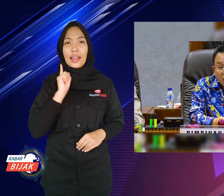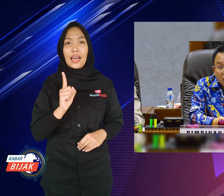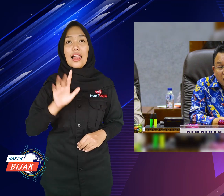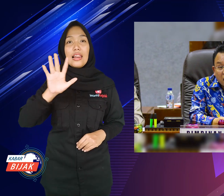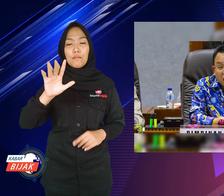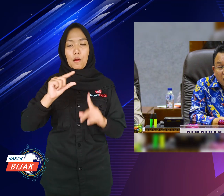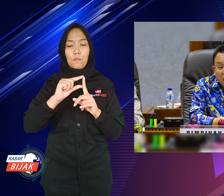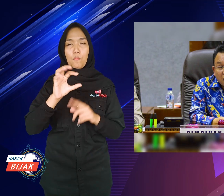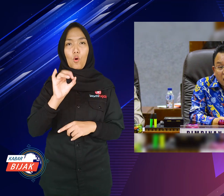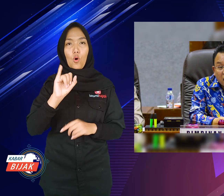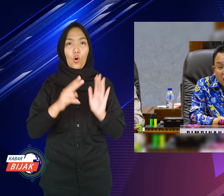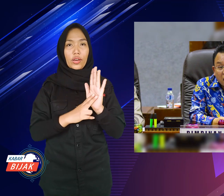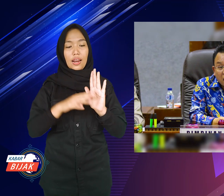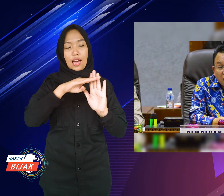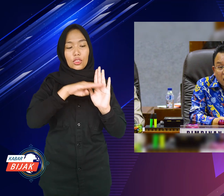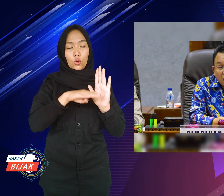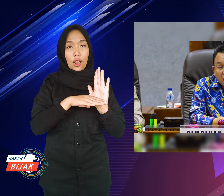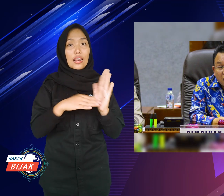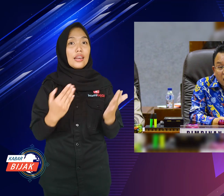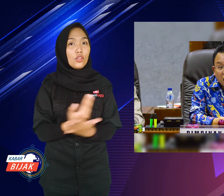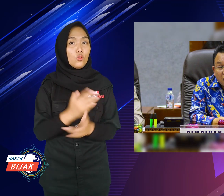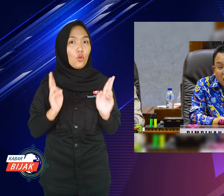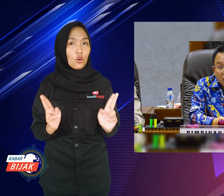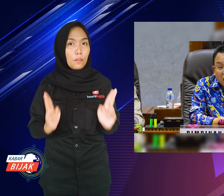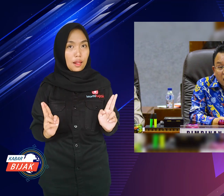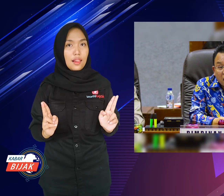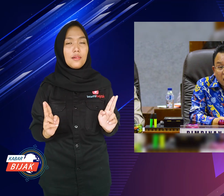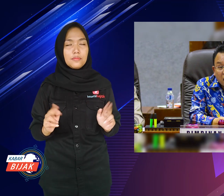There are five points in the New Normal rule: